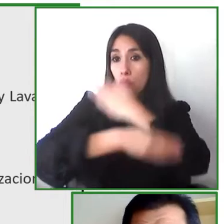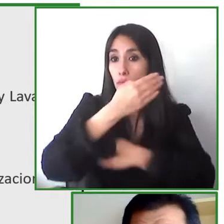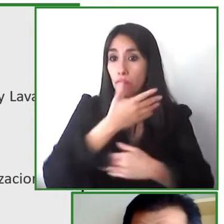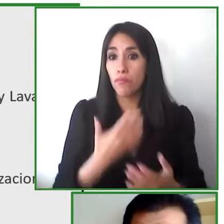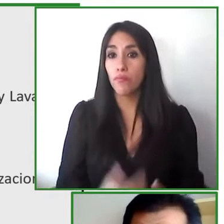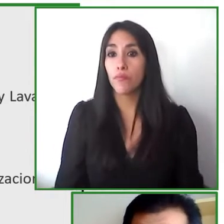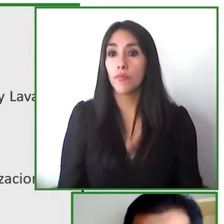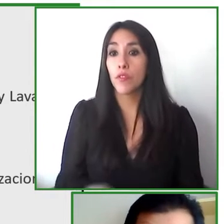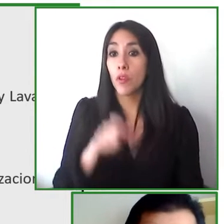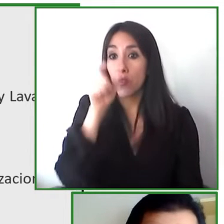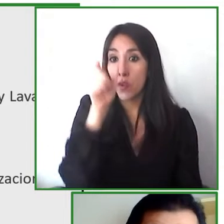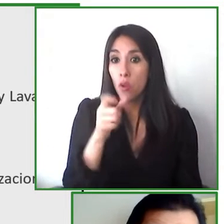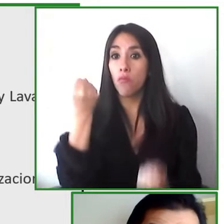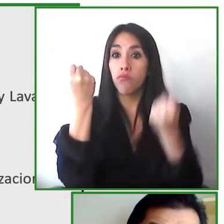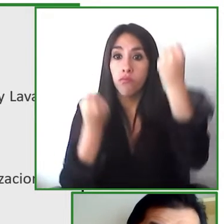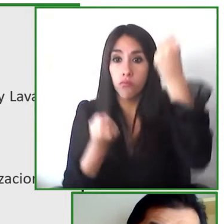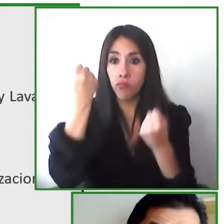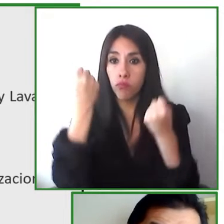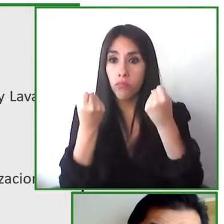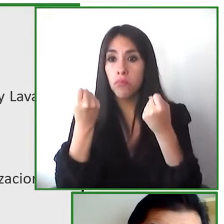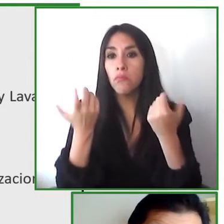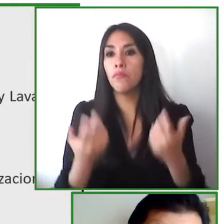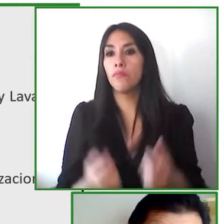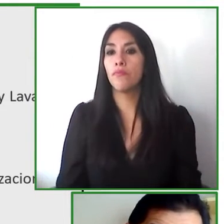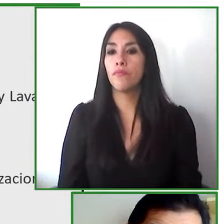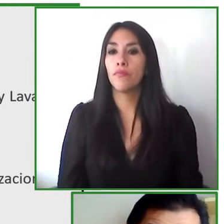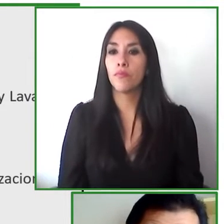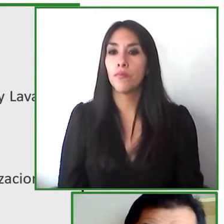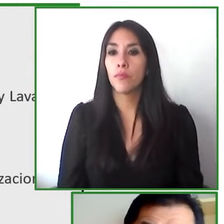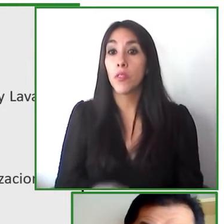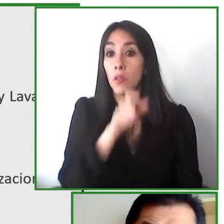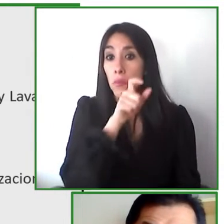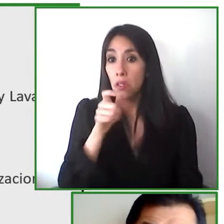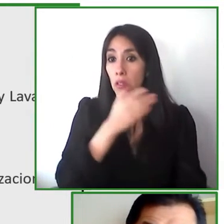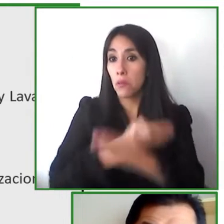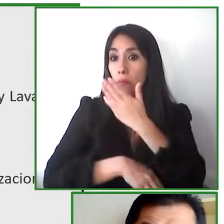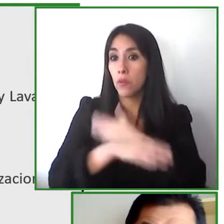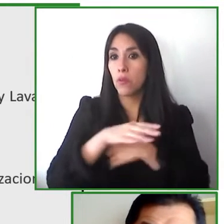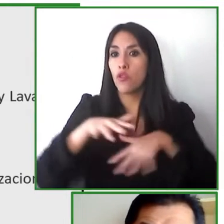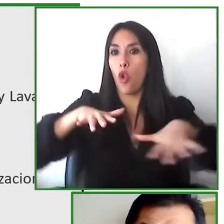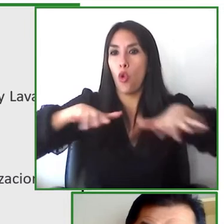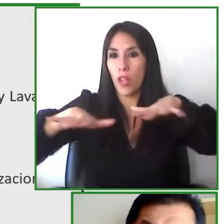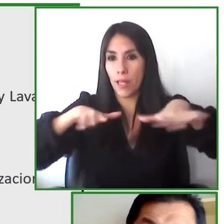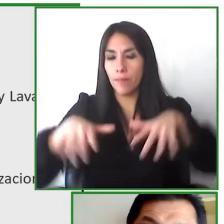operators and organizations for people with disabilities